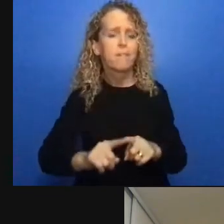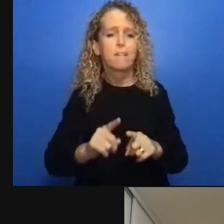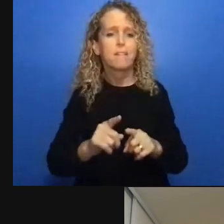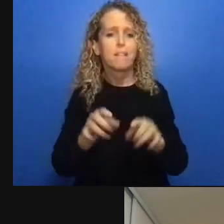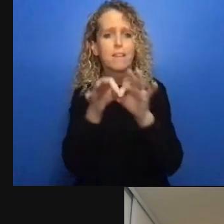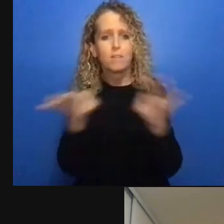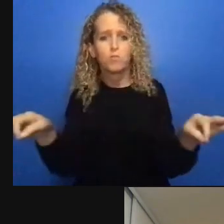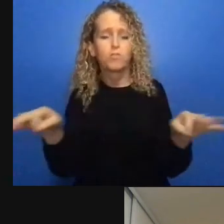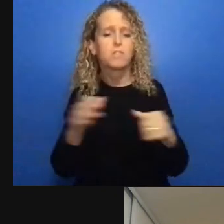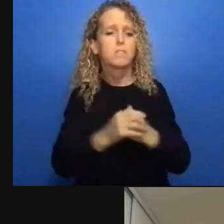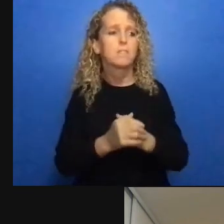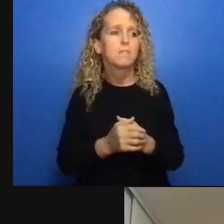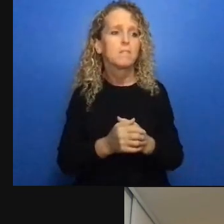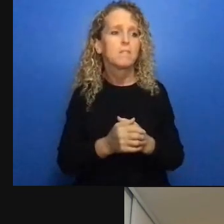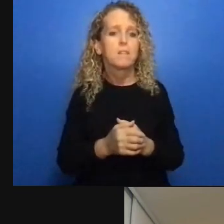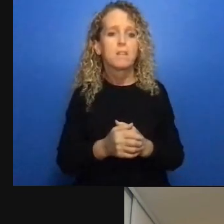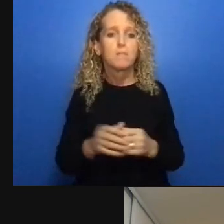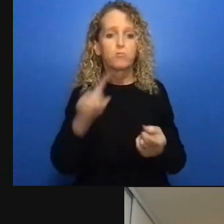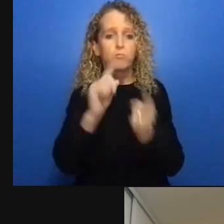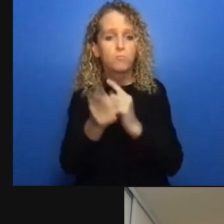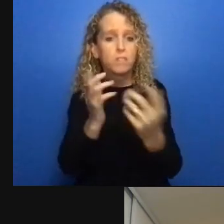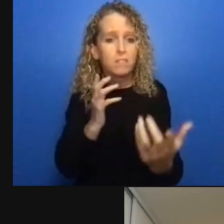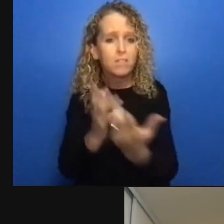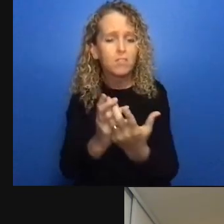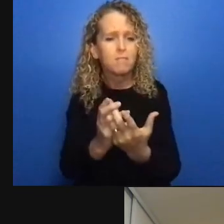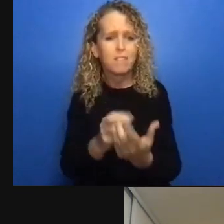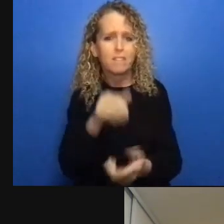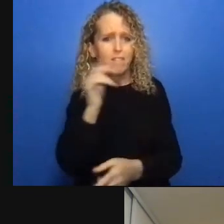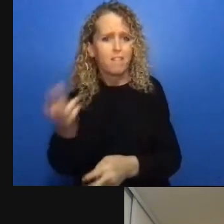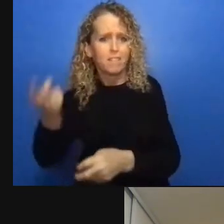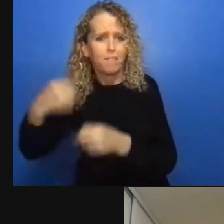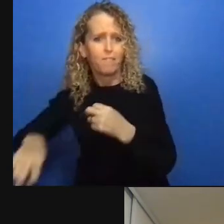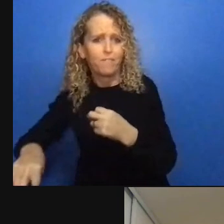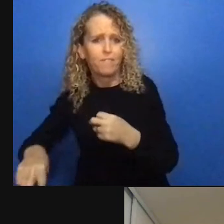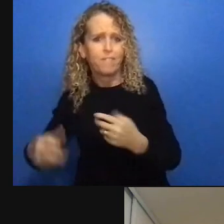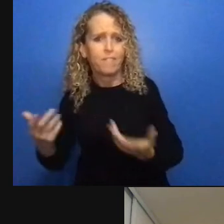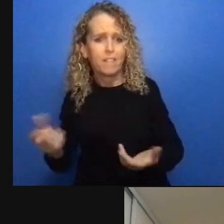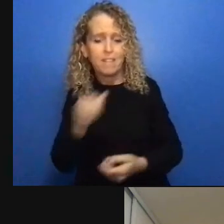Bruce MacDougall and me so thank you so so very much for coming tonight I really appreciate it